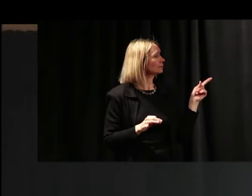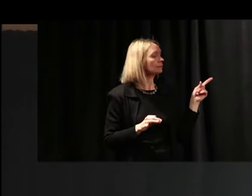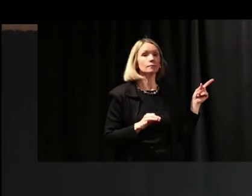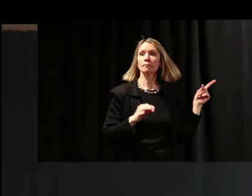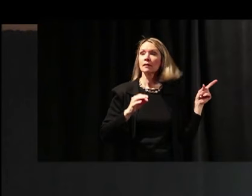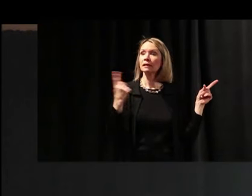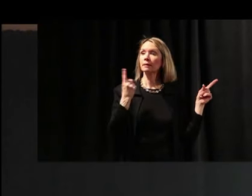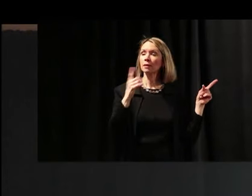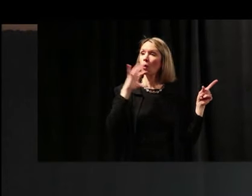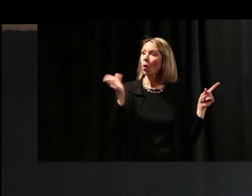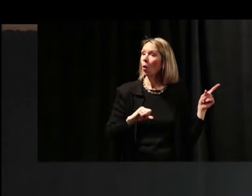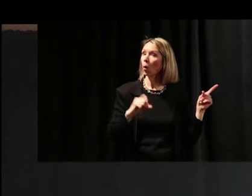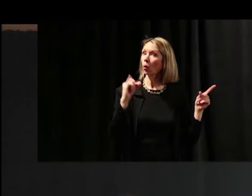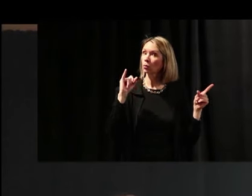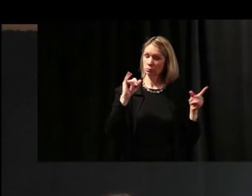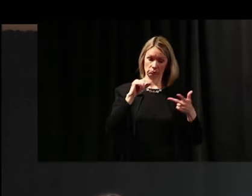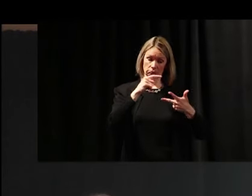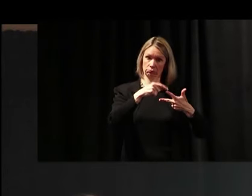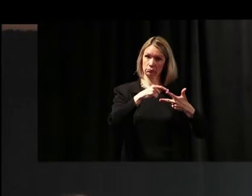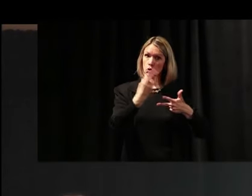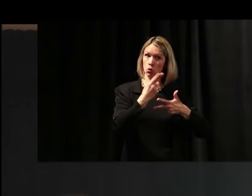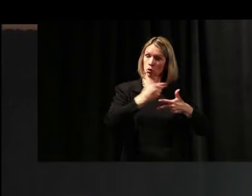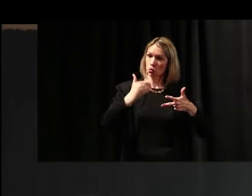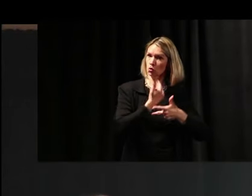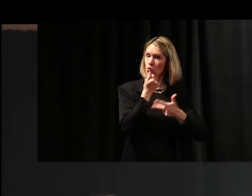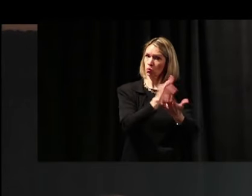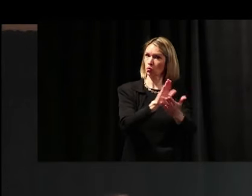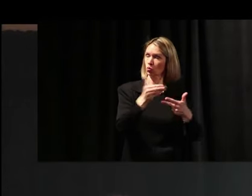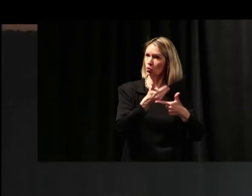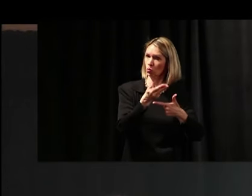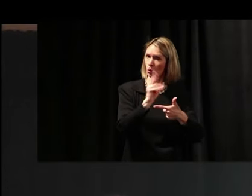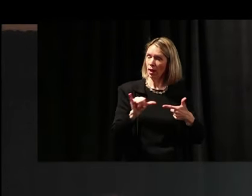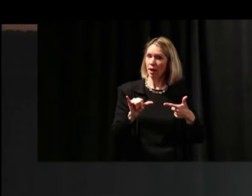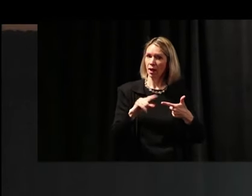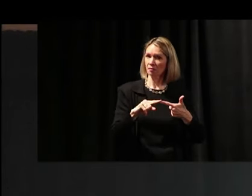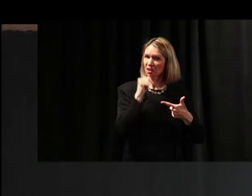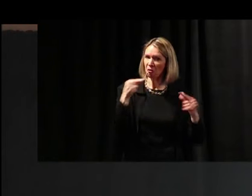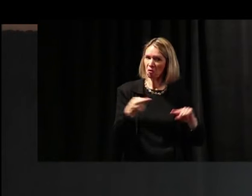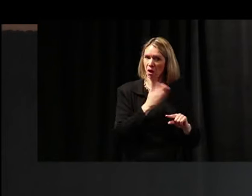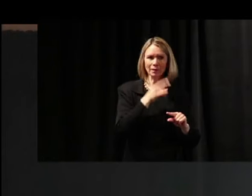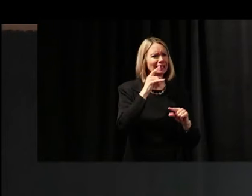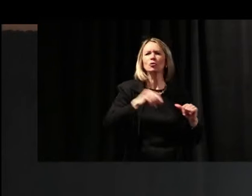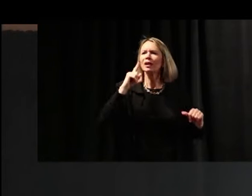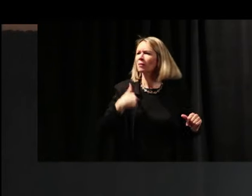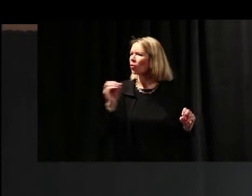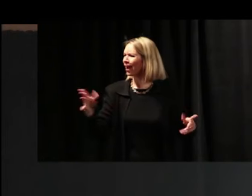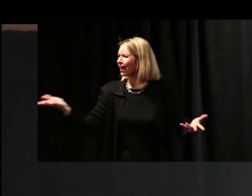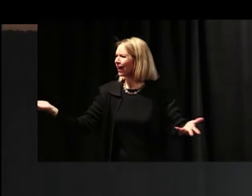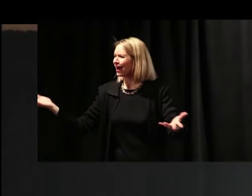that's old used in a new way. And it doesn't hurt our kids. Can everybody hear me okay? This sounds all right? Okay, good.